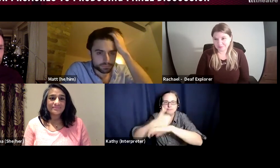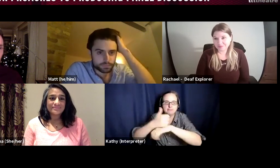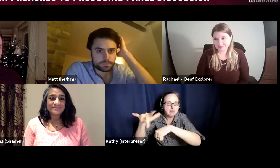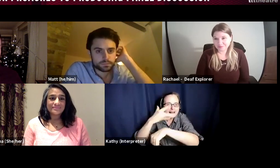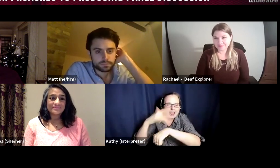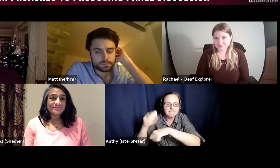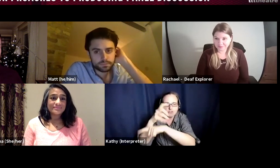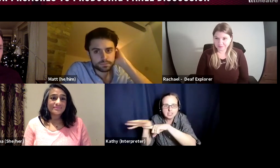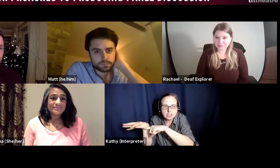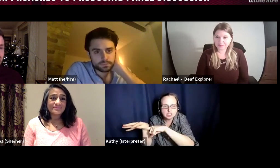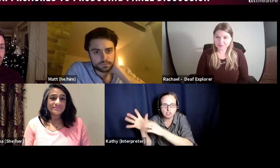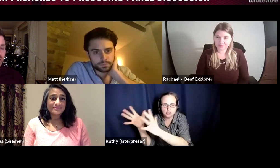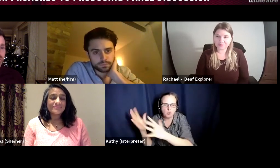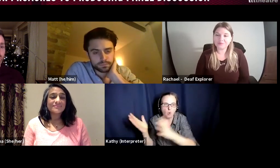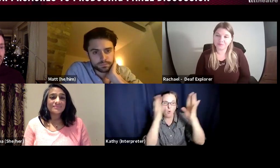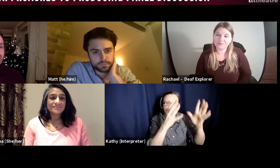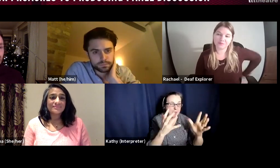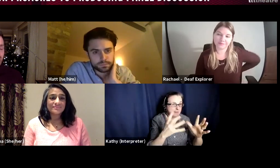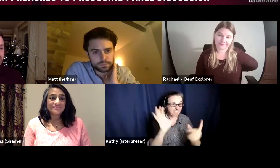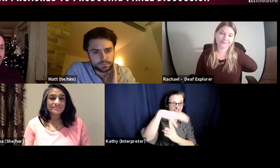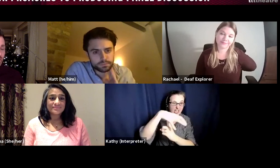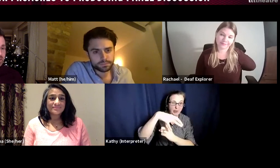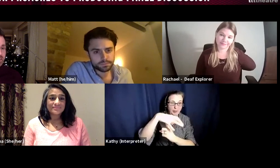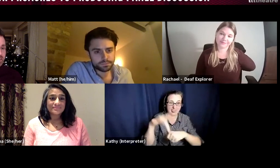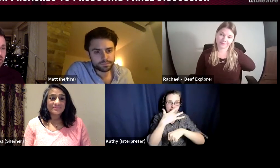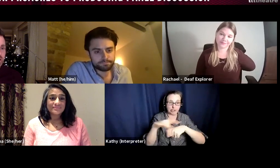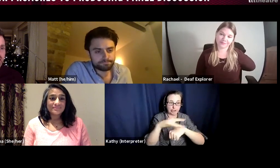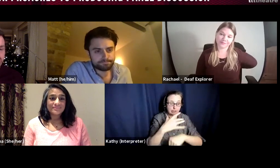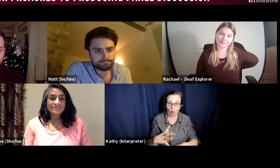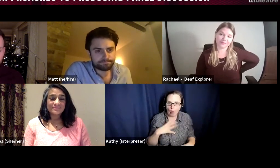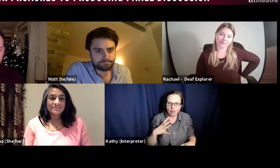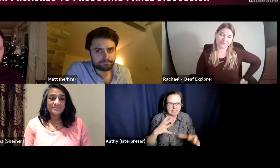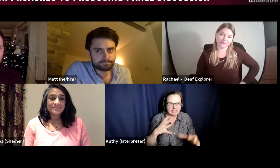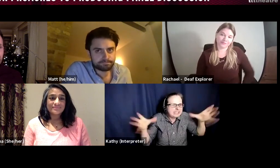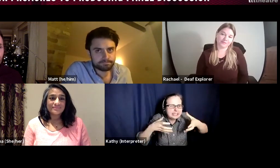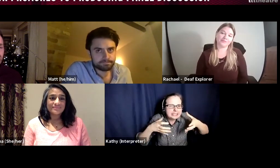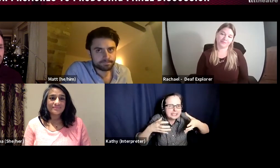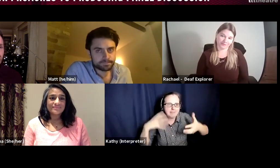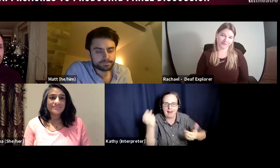with a much bigger team around them in place, the funding is there and working to a artistic